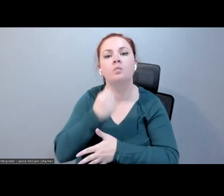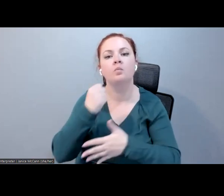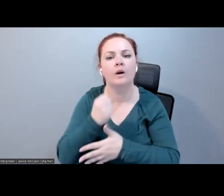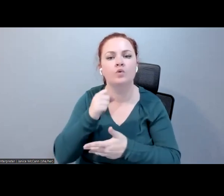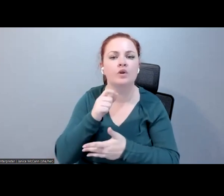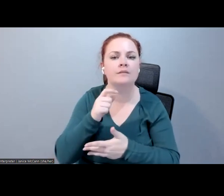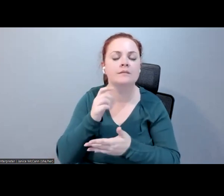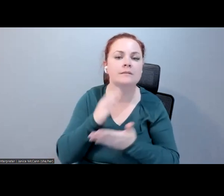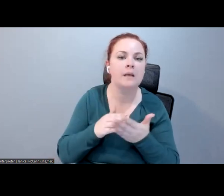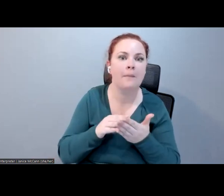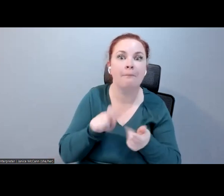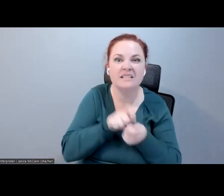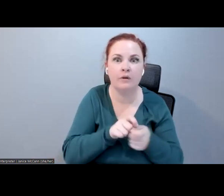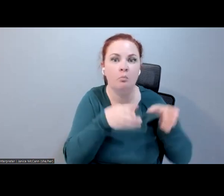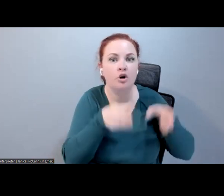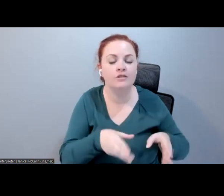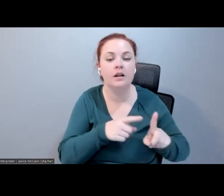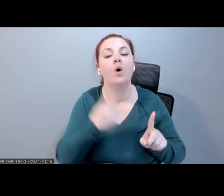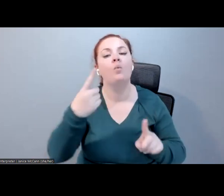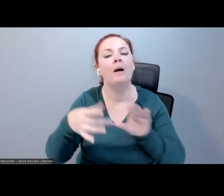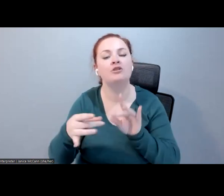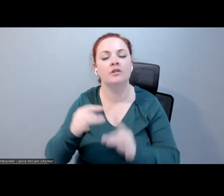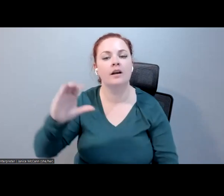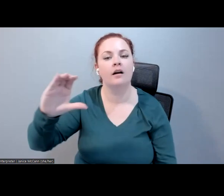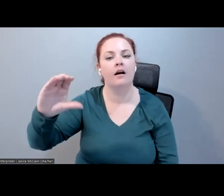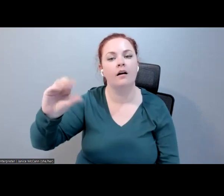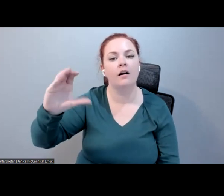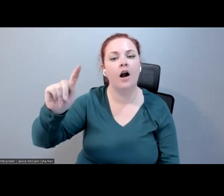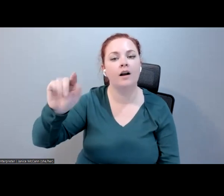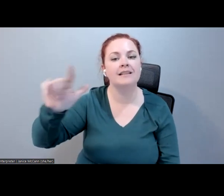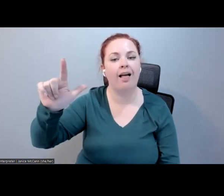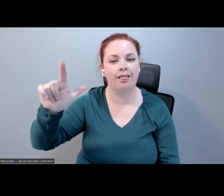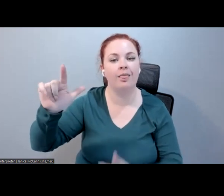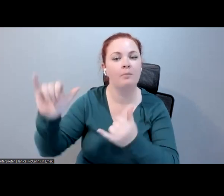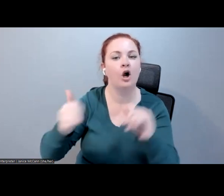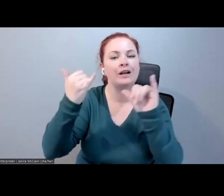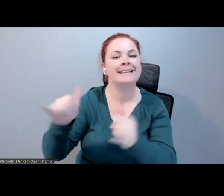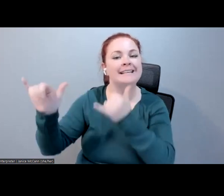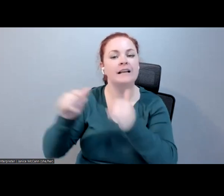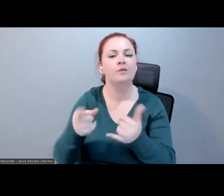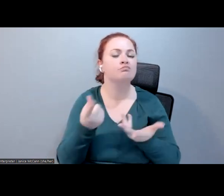know one thing that came up was the cocktail party effect, which is that you can be chatting with people at a party, and if your